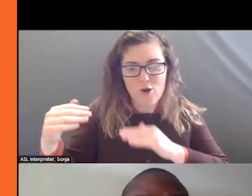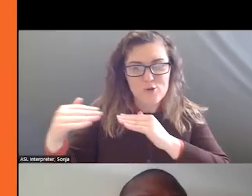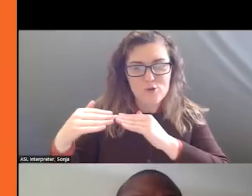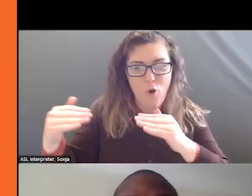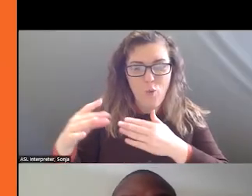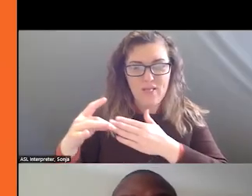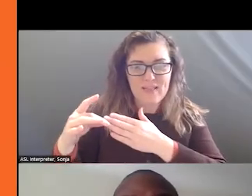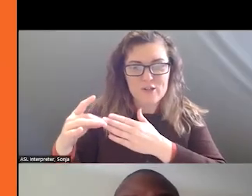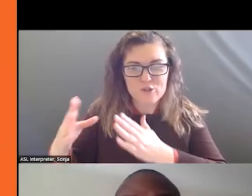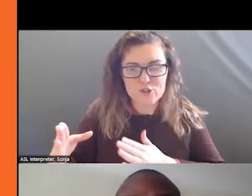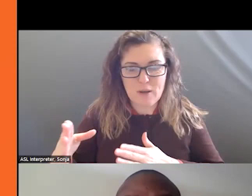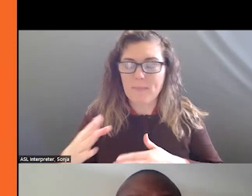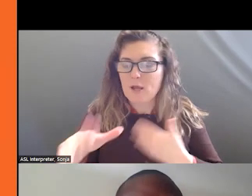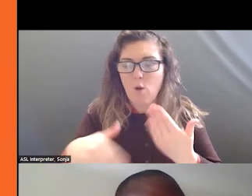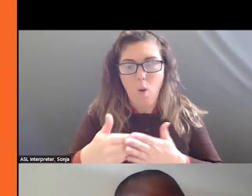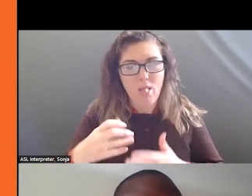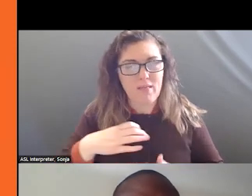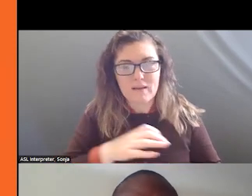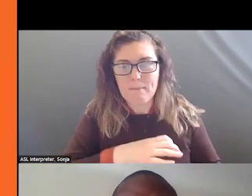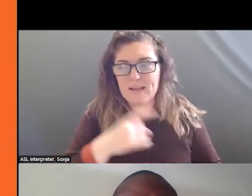EVERY OTHER MEMBER ON THE COMMITTEE FOR YOUR WORK ON THIS